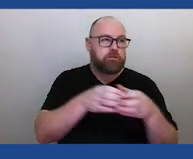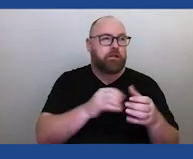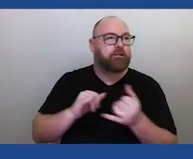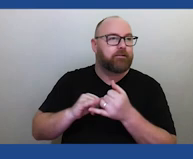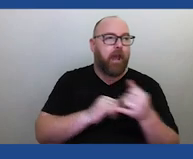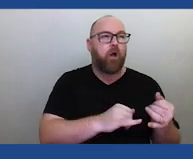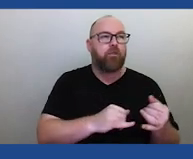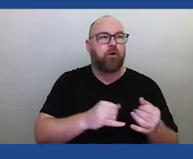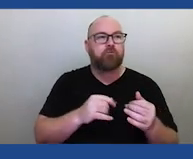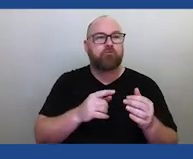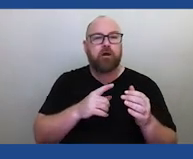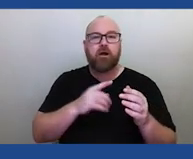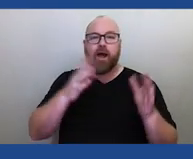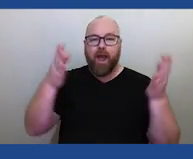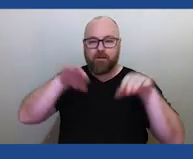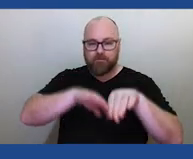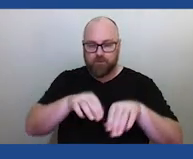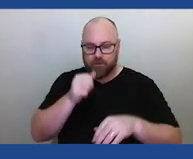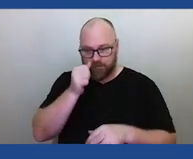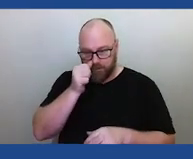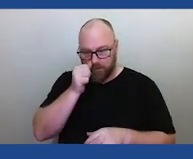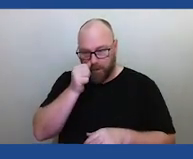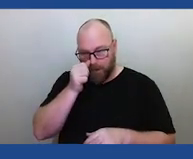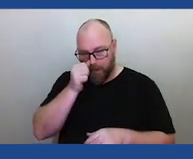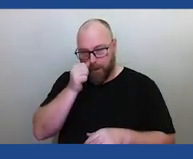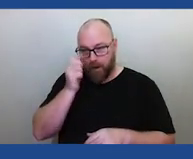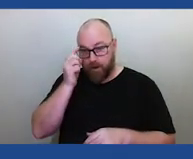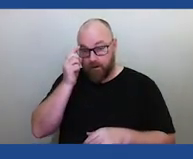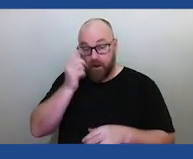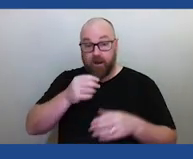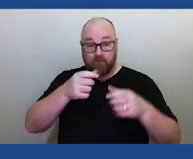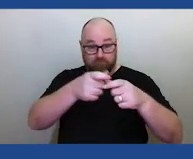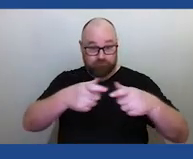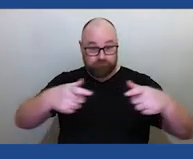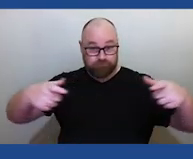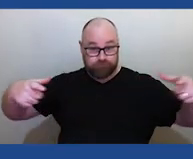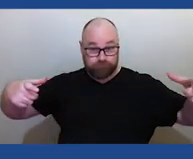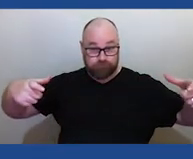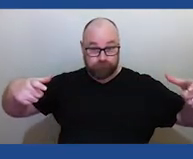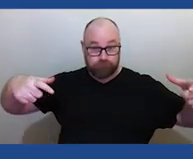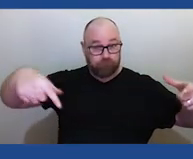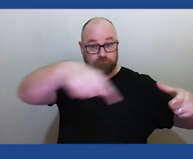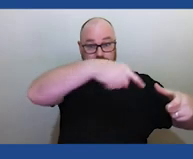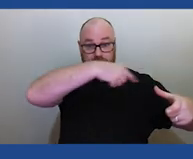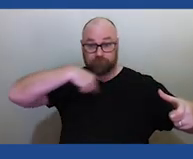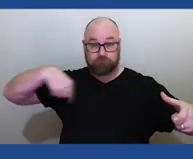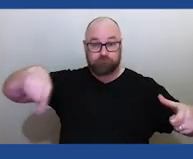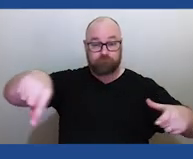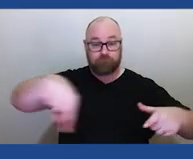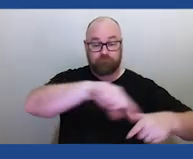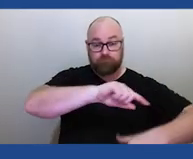impact craters spread out over a square kilometer and geological testing back